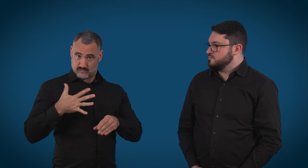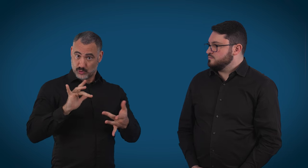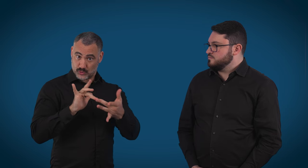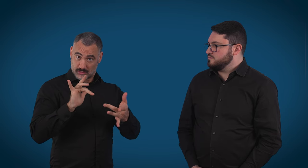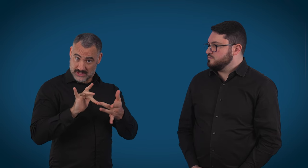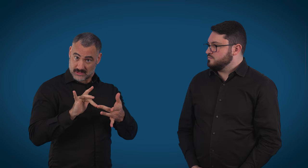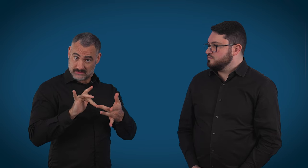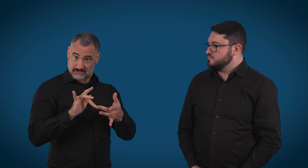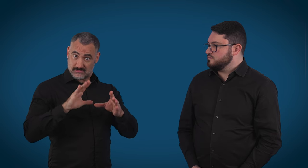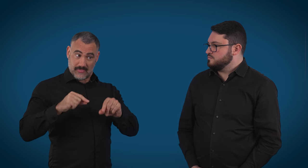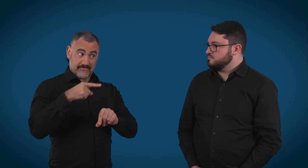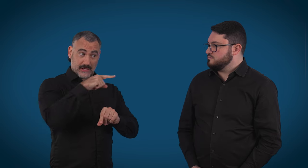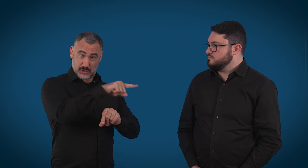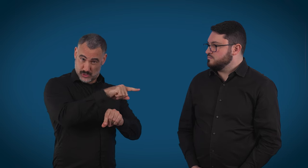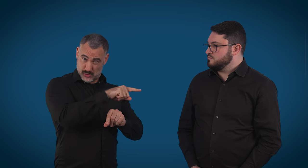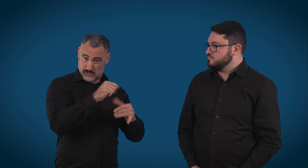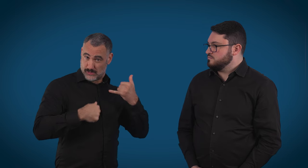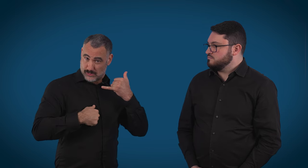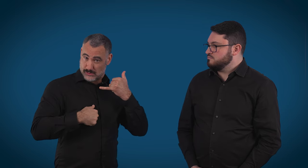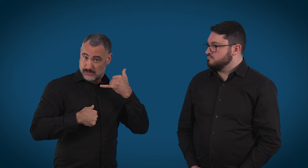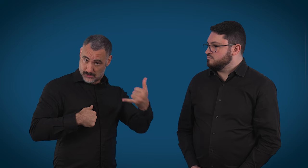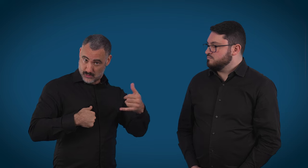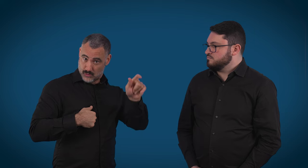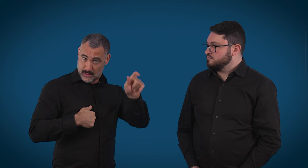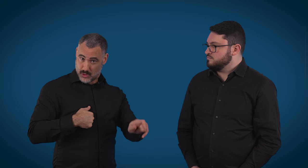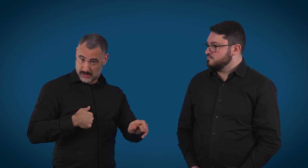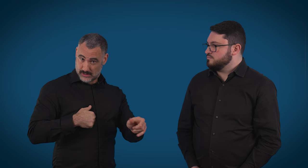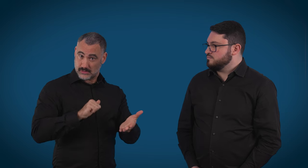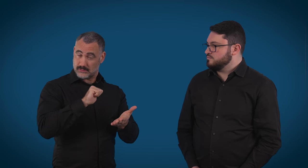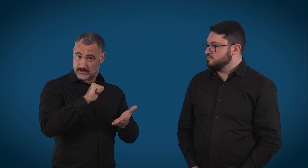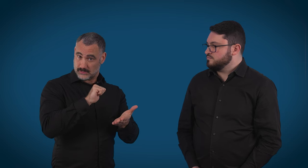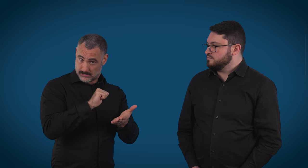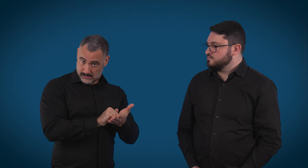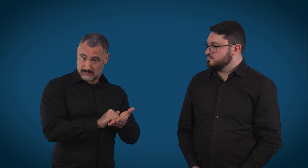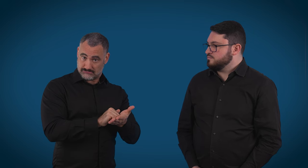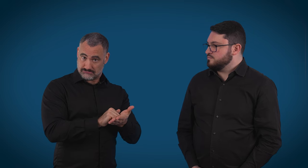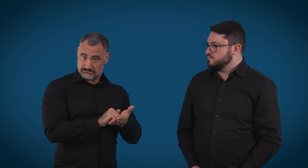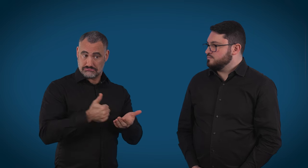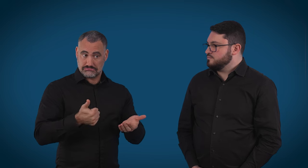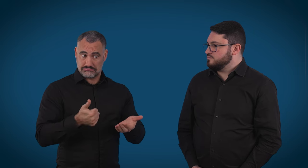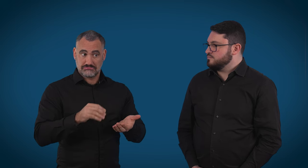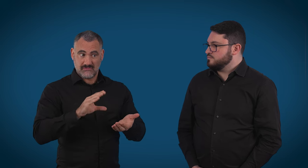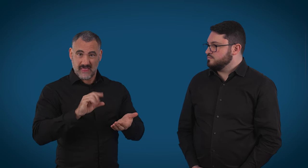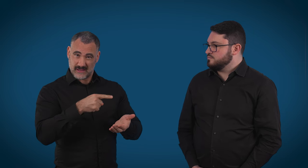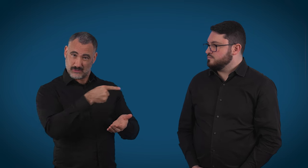like on a normal phone, more or less, and call that person. And then what? You must introduce